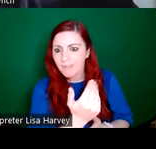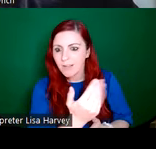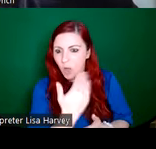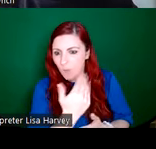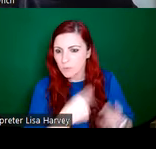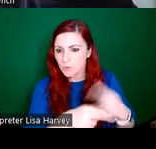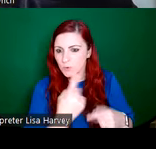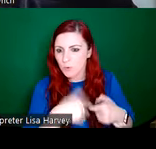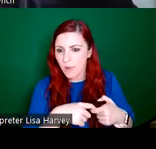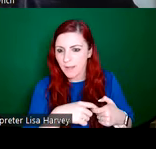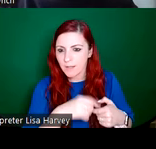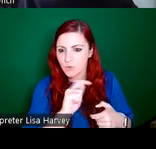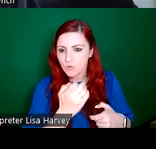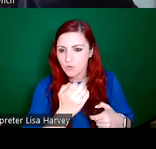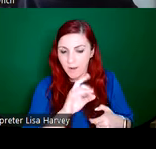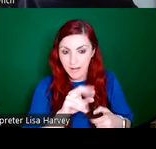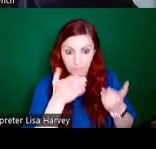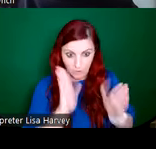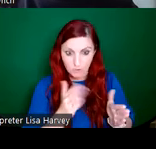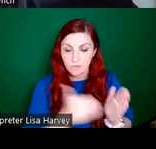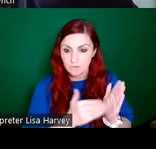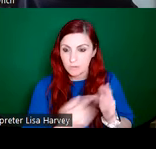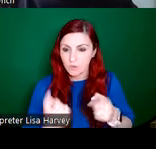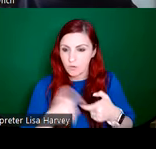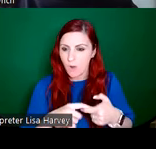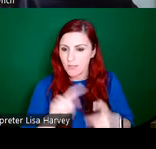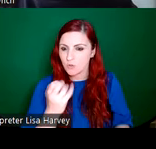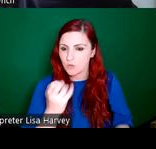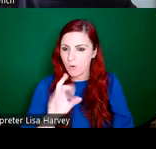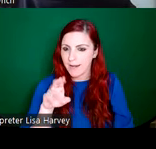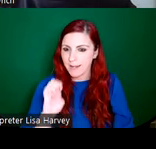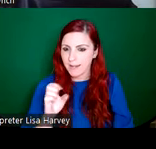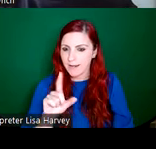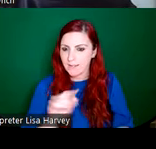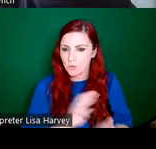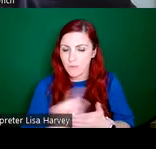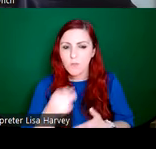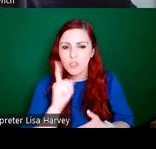did in 1912. And she went on study trips with Purser and Catherine O'Brien to